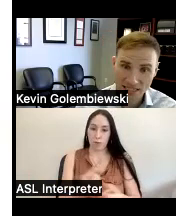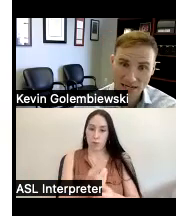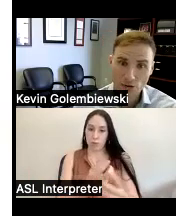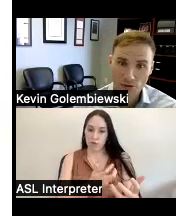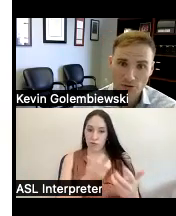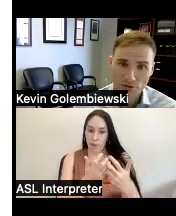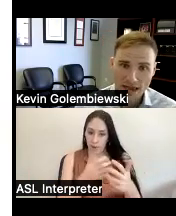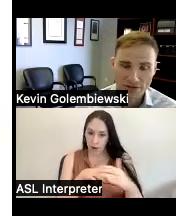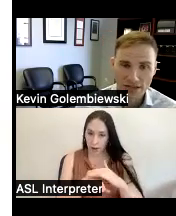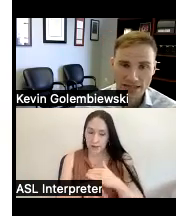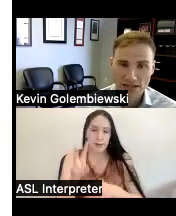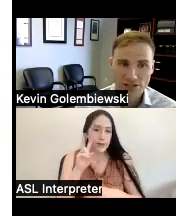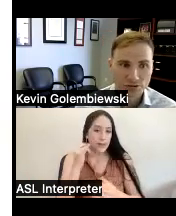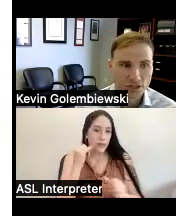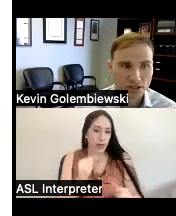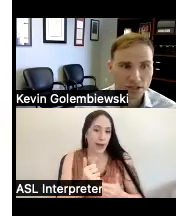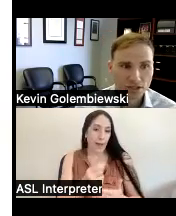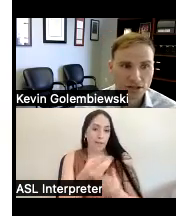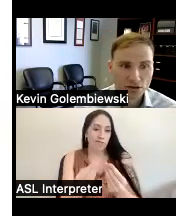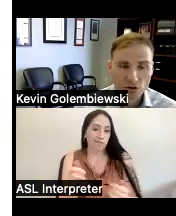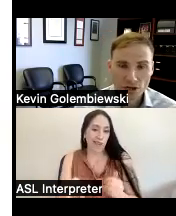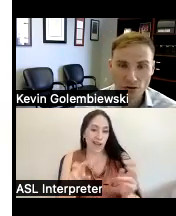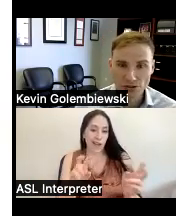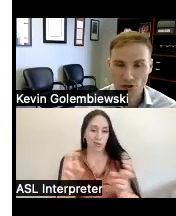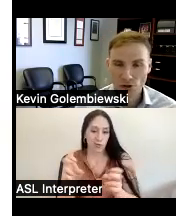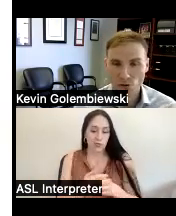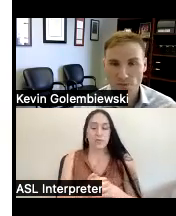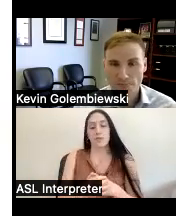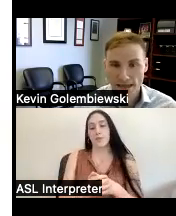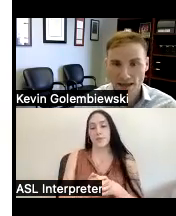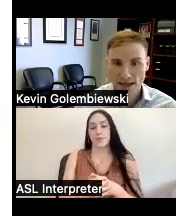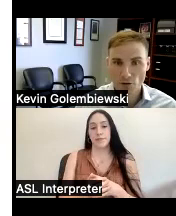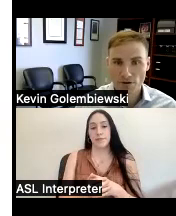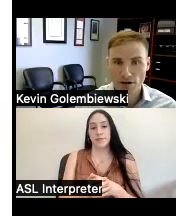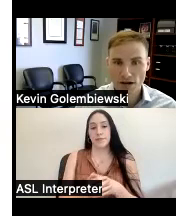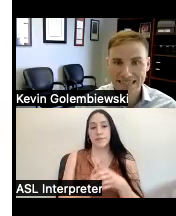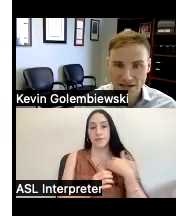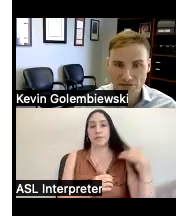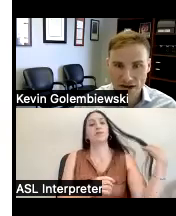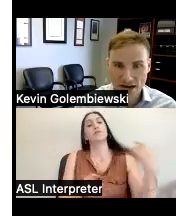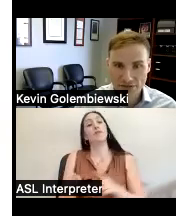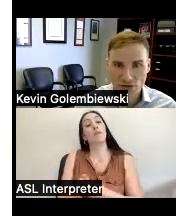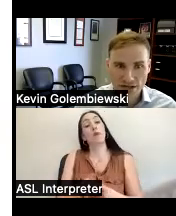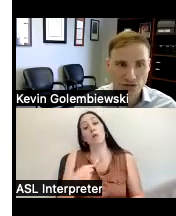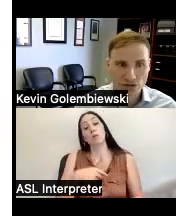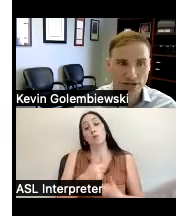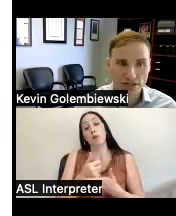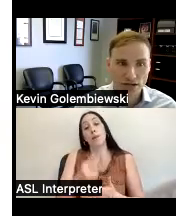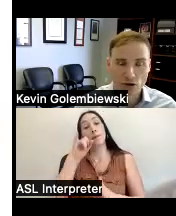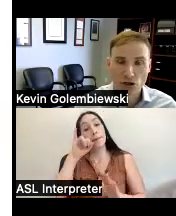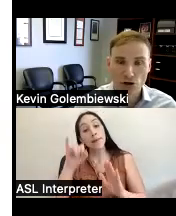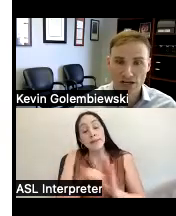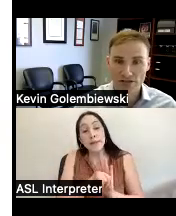if we can help you navigate that issue we also help identify and raise awareness of alternatives